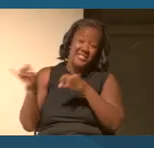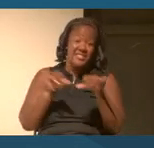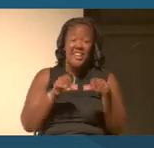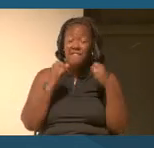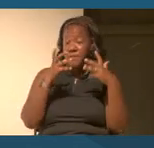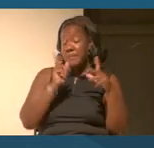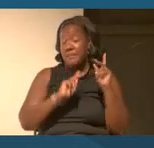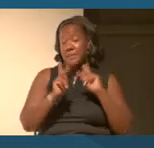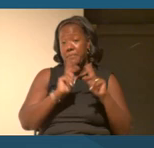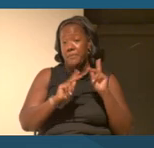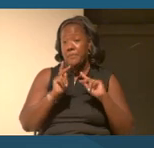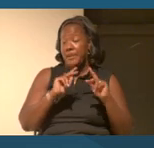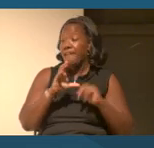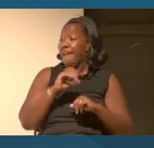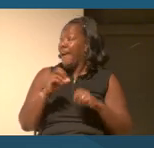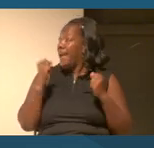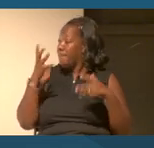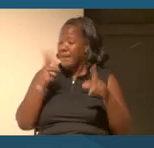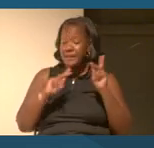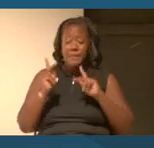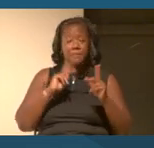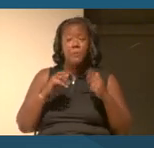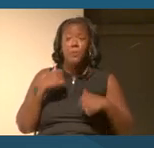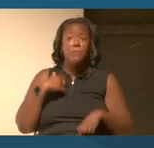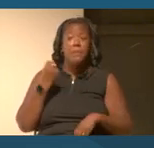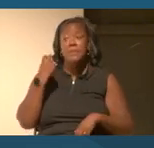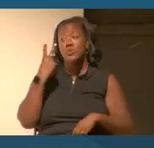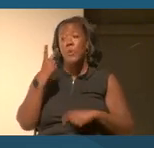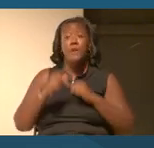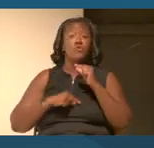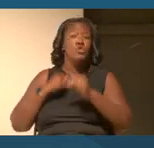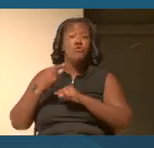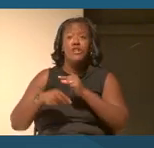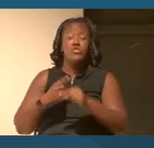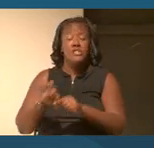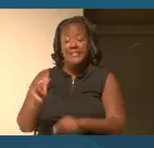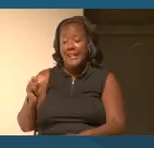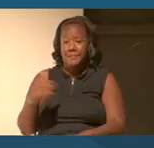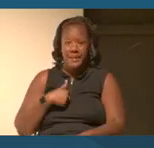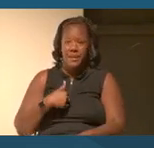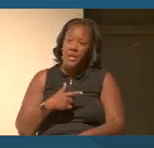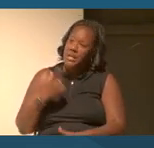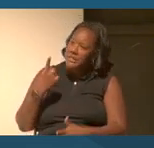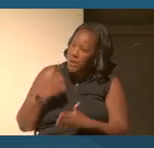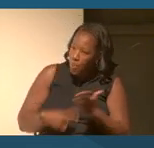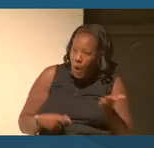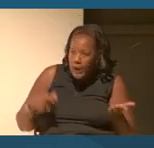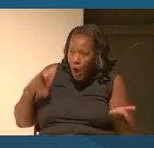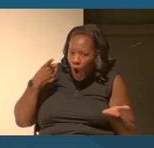That's also true for many people who have been here 12 generations like mine. It's like, so what are you?